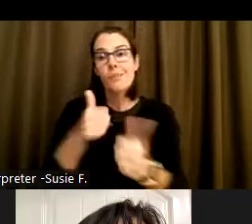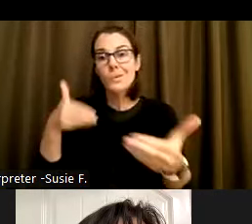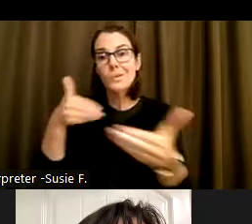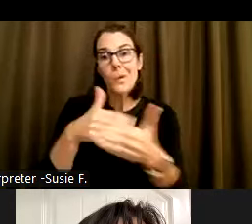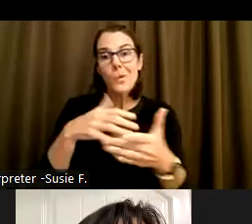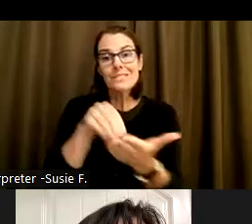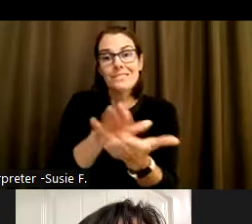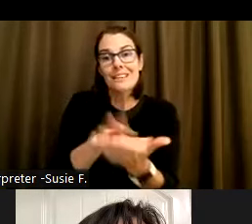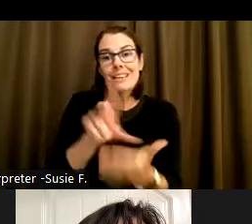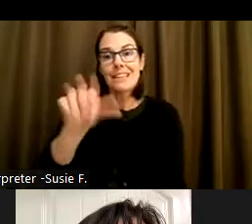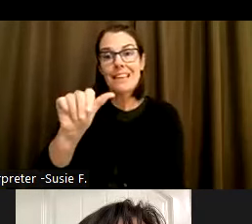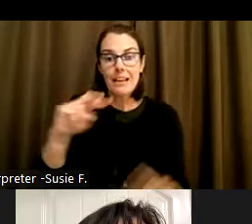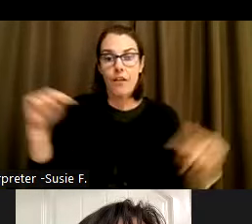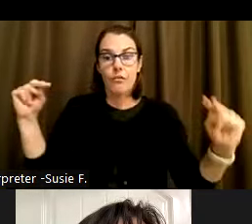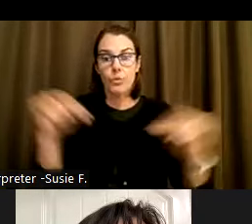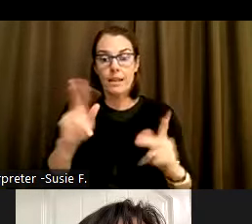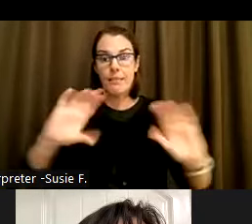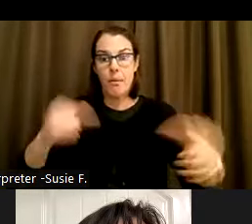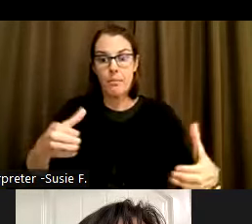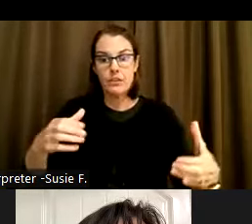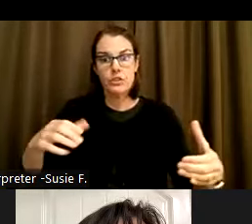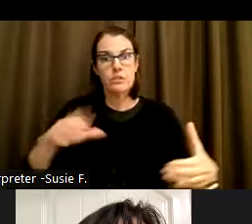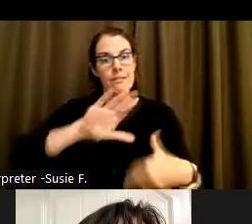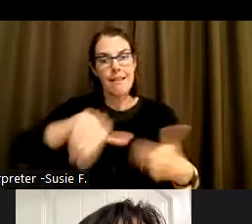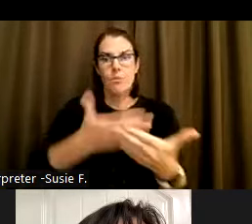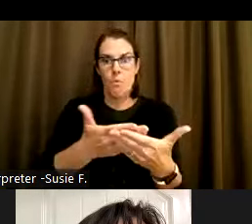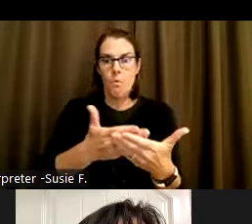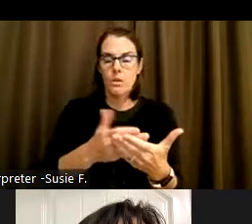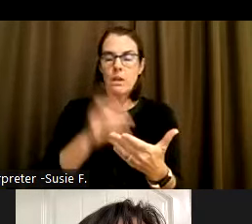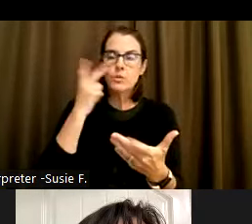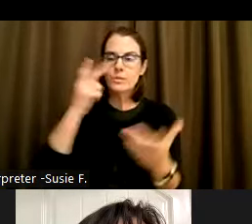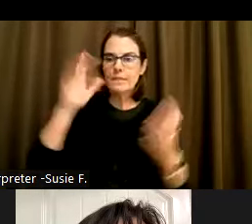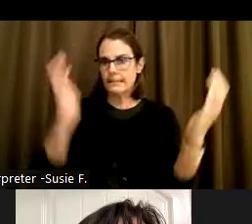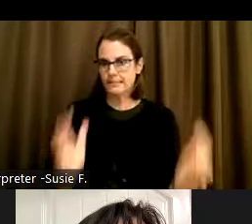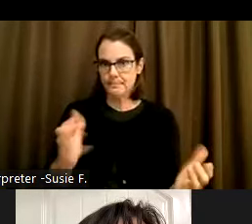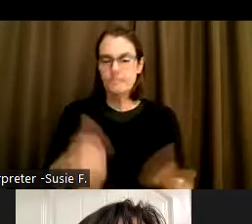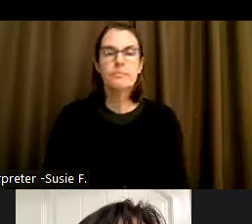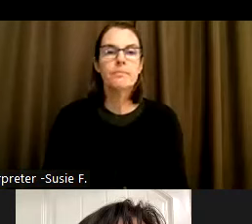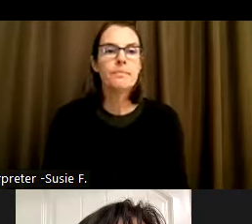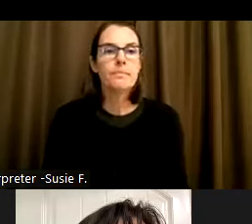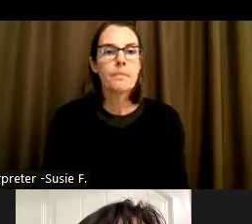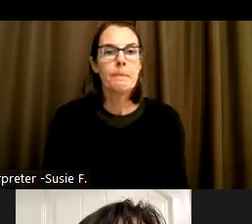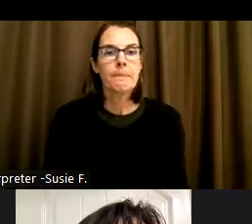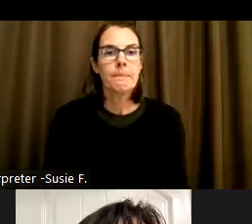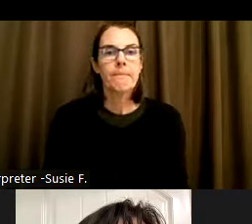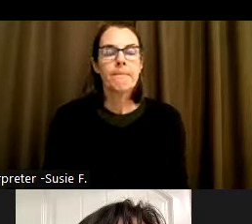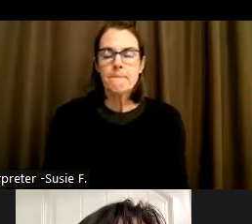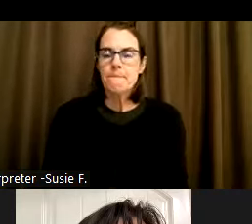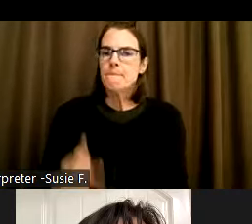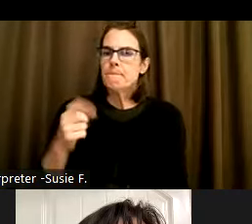looking at the population as a whole to to really conceive of parity. I I do want to note that federal data